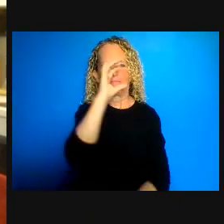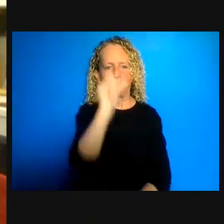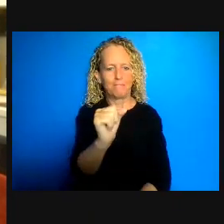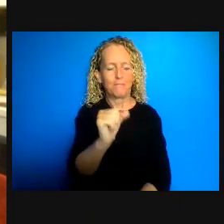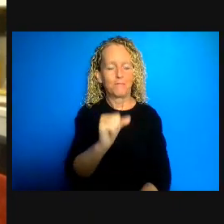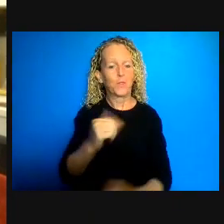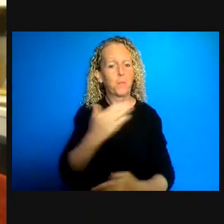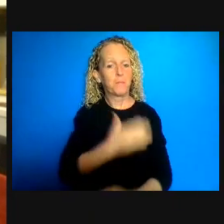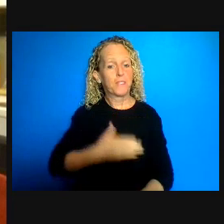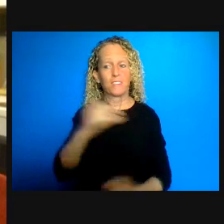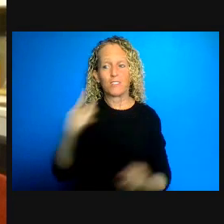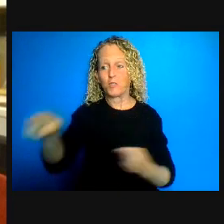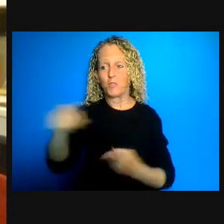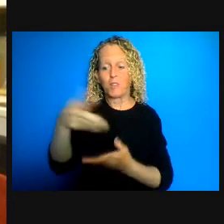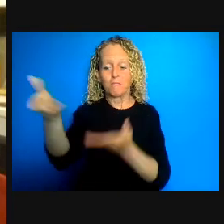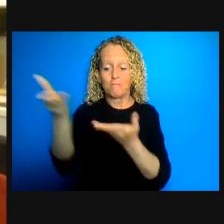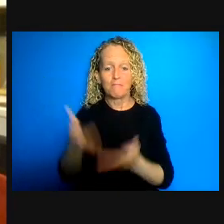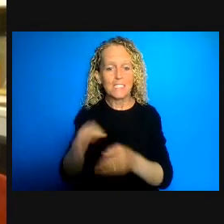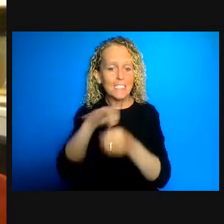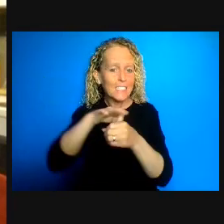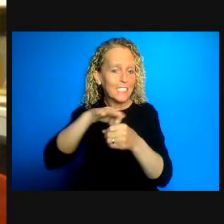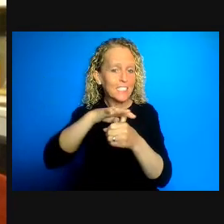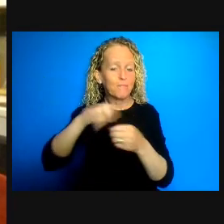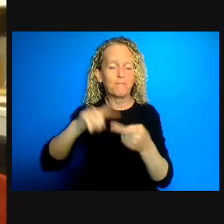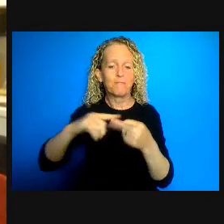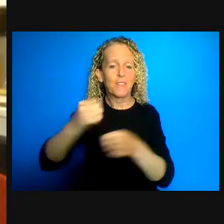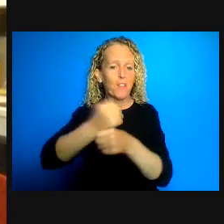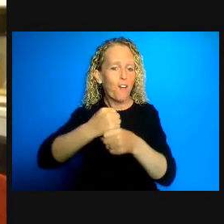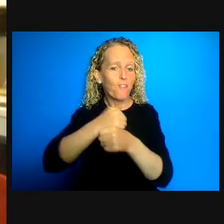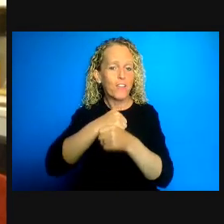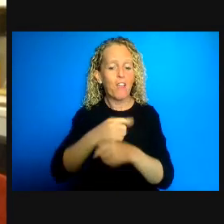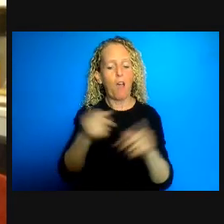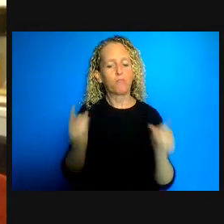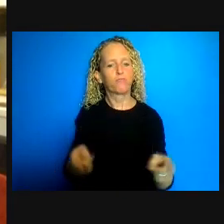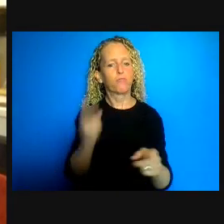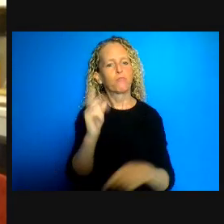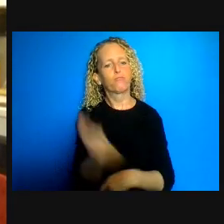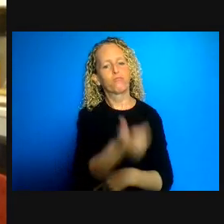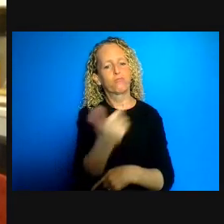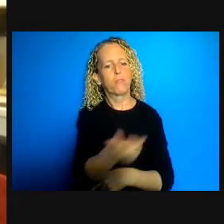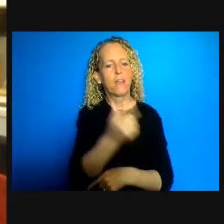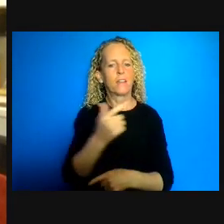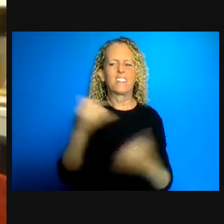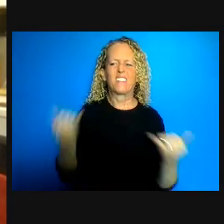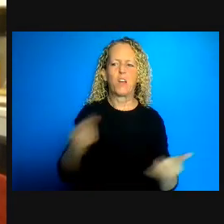and coffee and sit back while I introduce our panelists. Our panelists